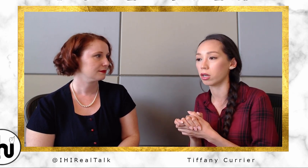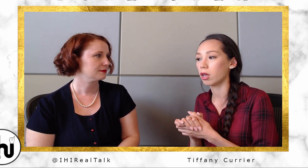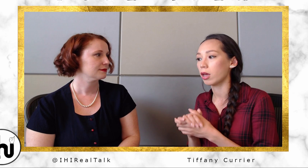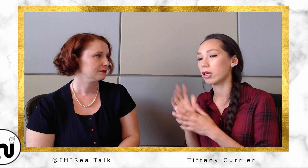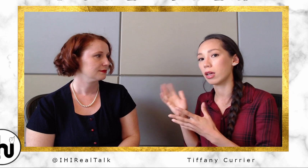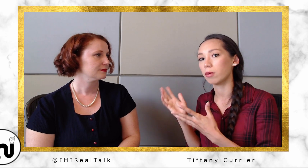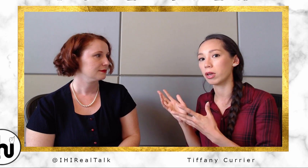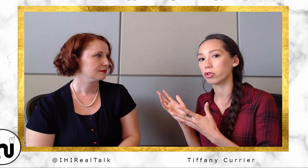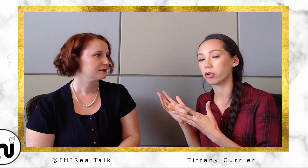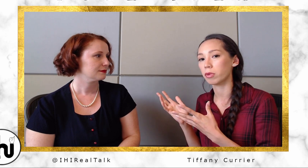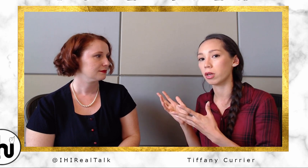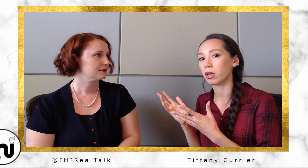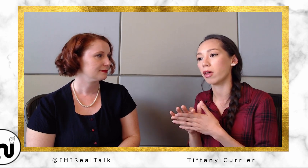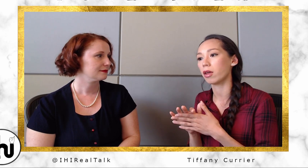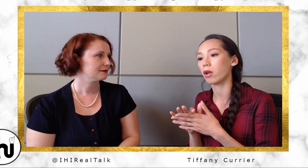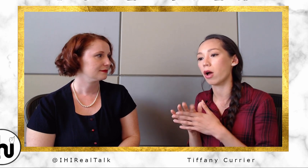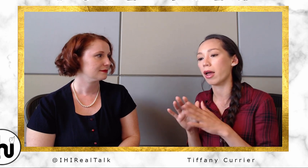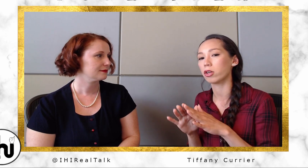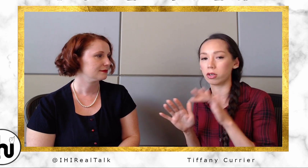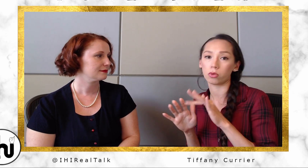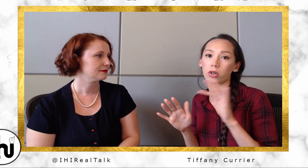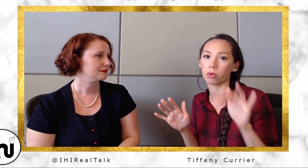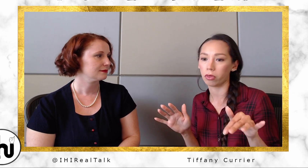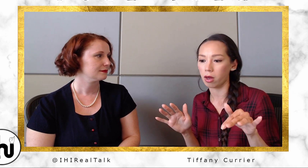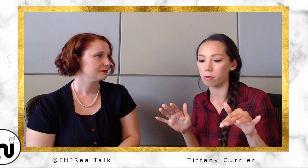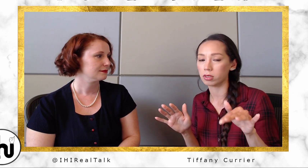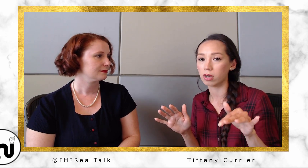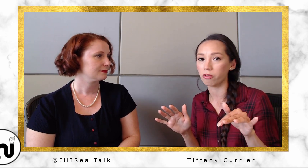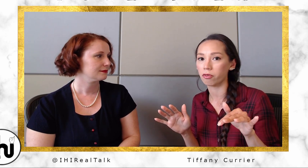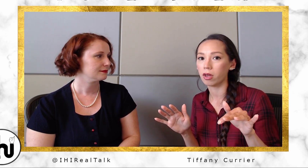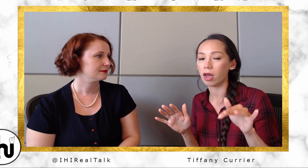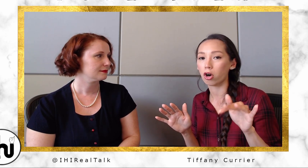He had mentored me, and I had used to work with Deaf and hard-of-hearing